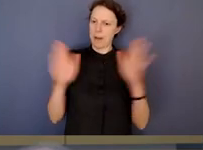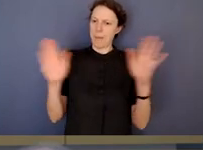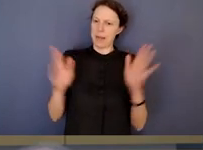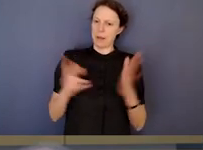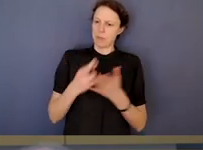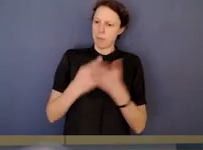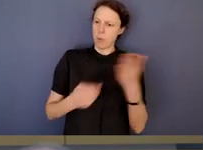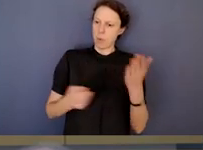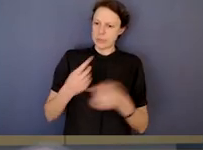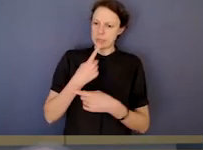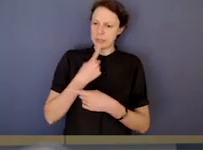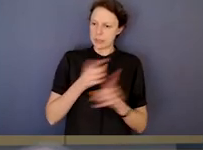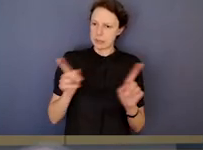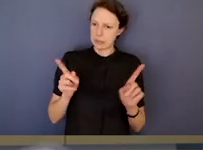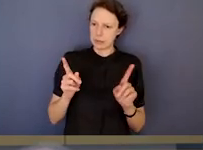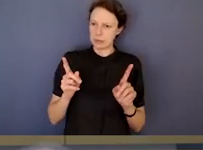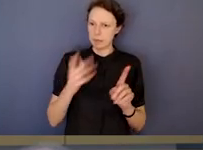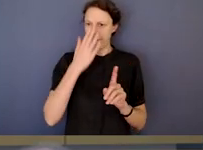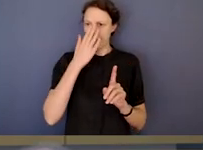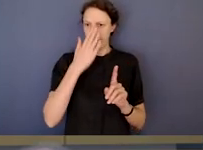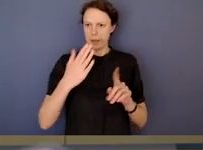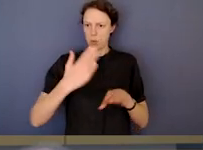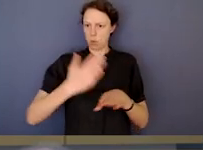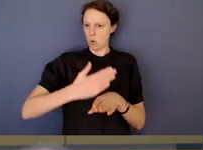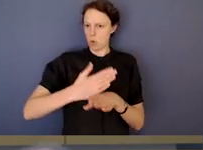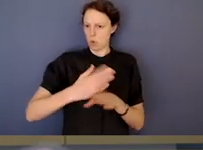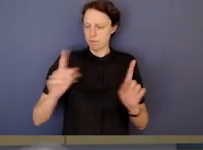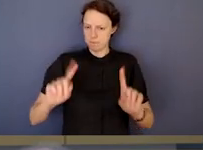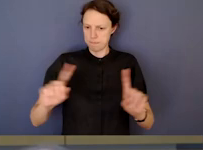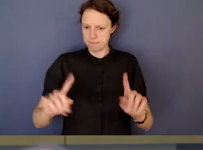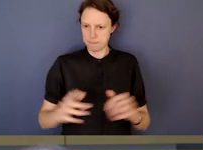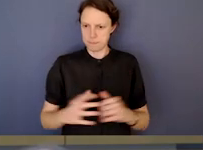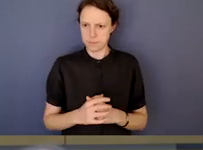the public reporting and the public facing work that you'll be doing?